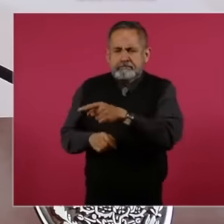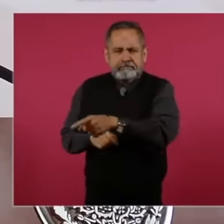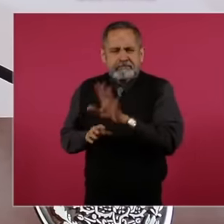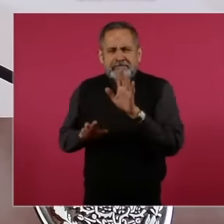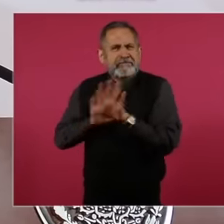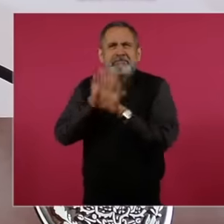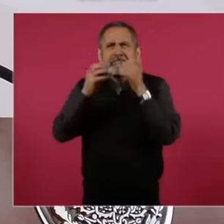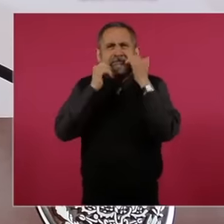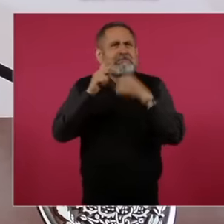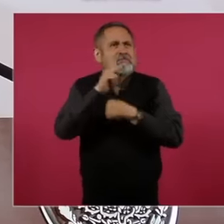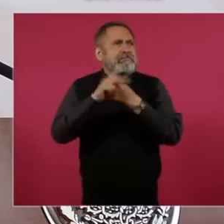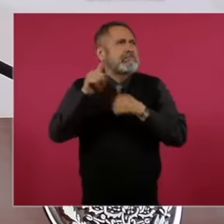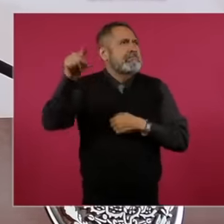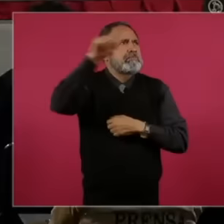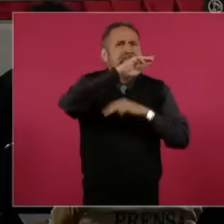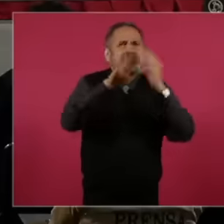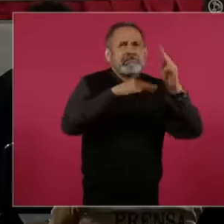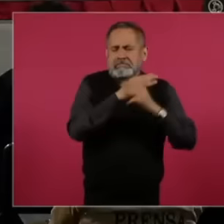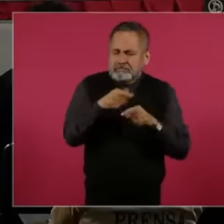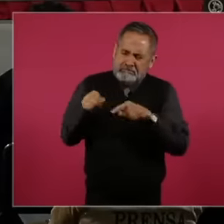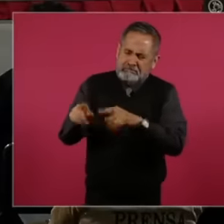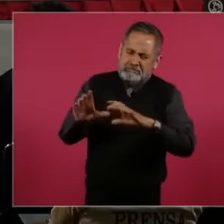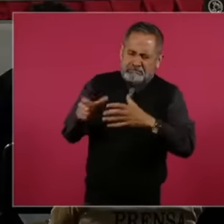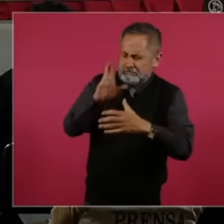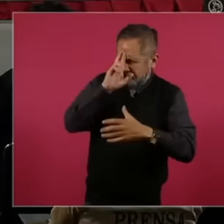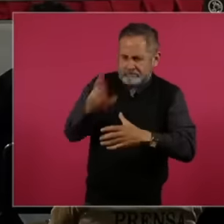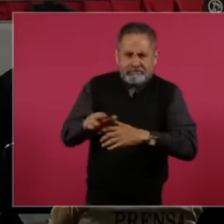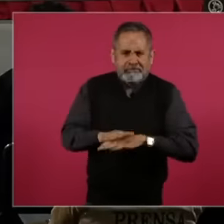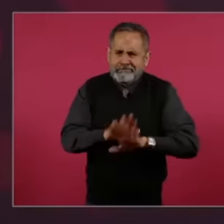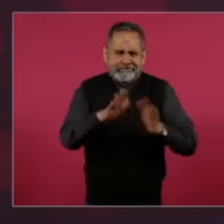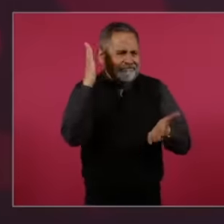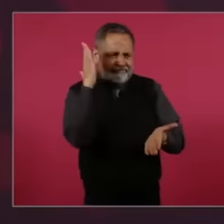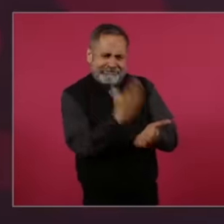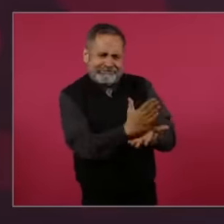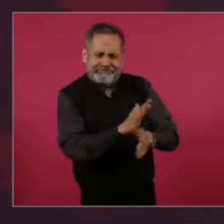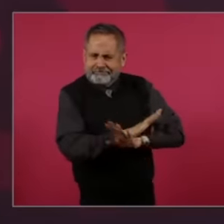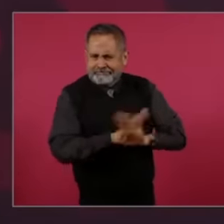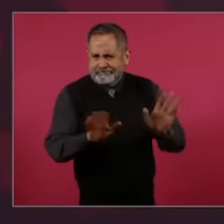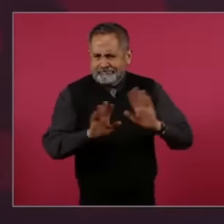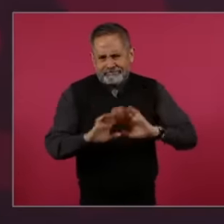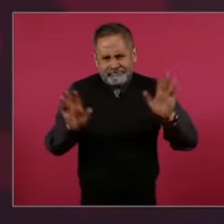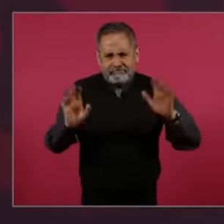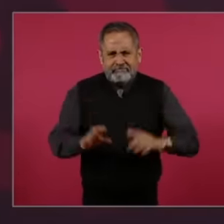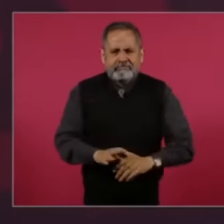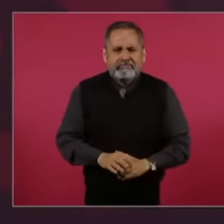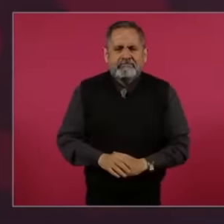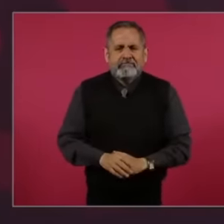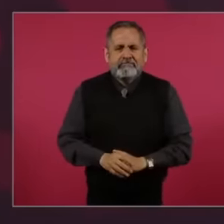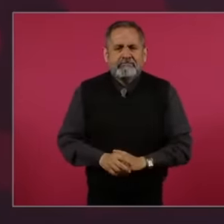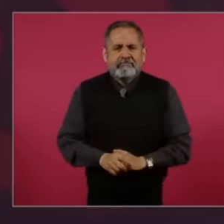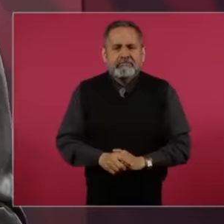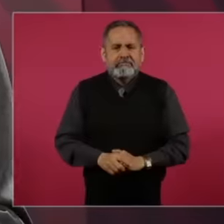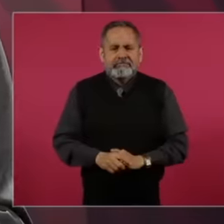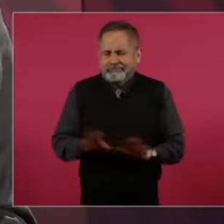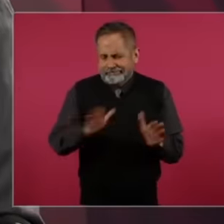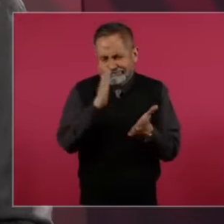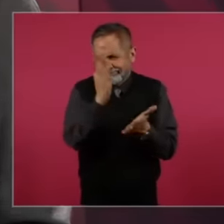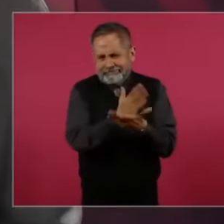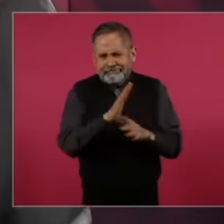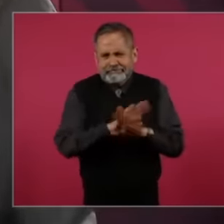country in the world. So enough of that is enough. Enough of interventionism.